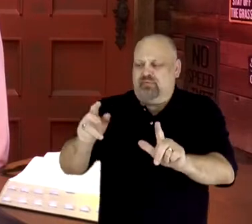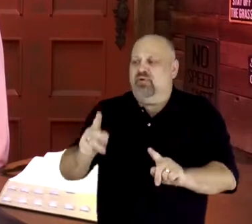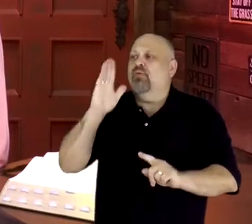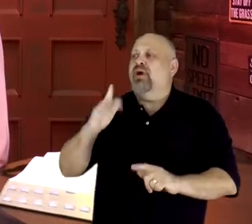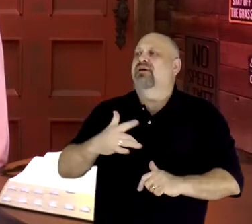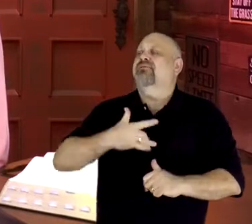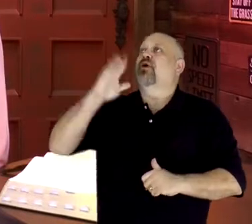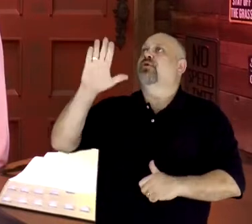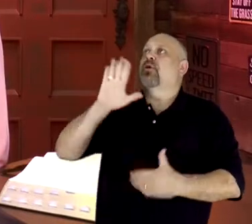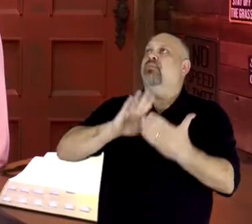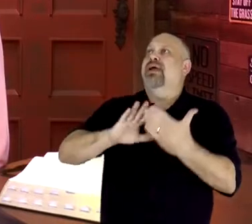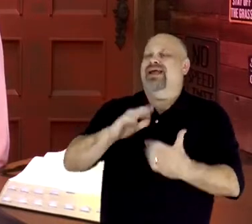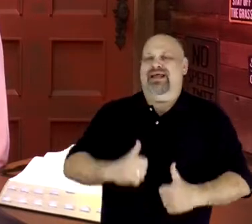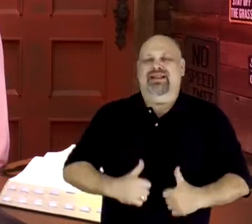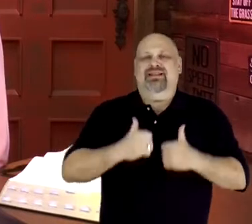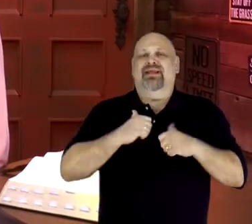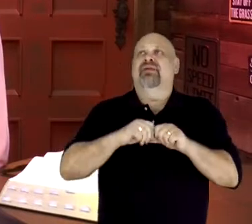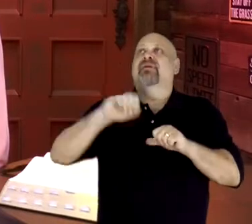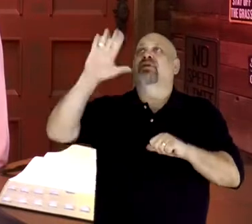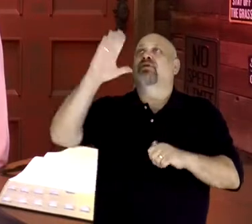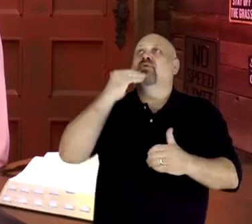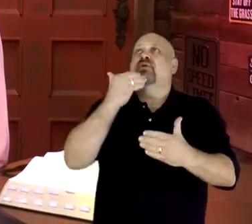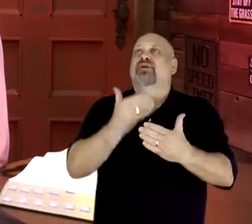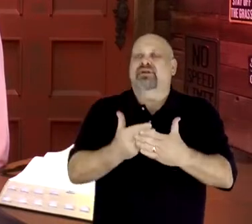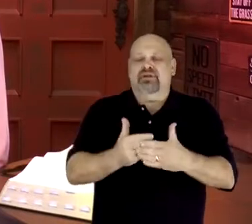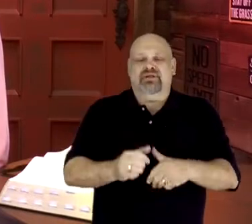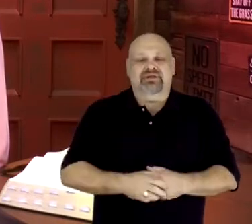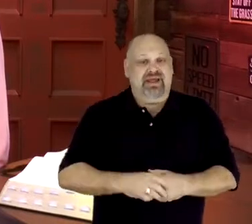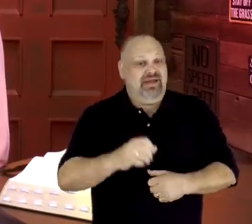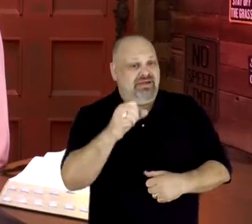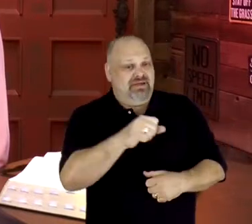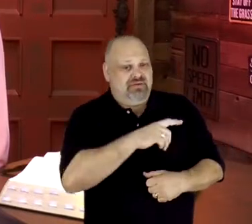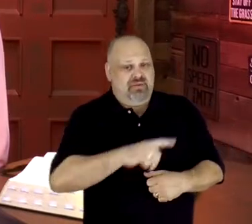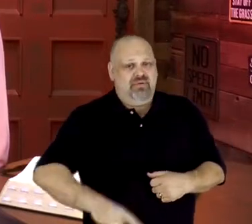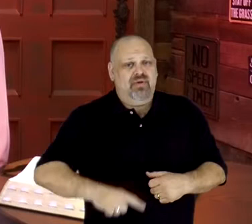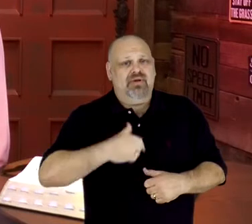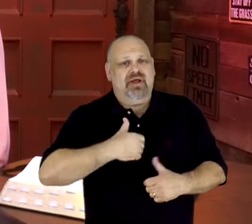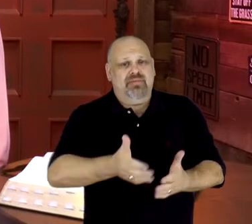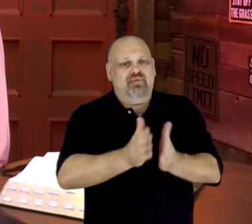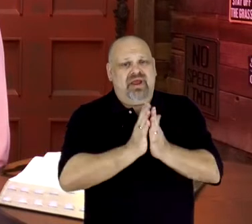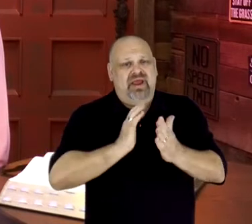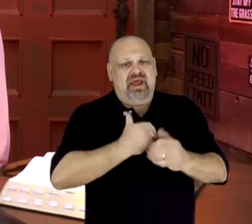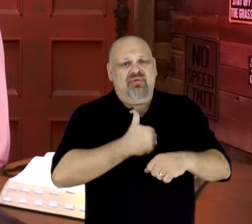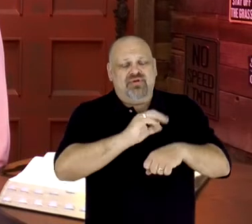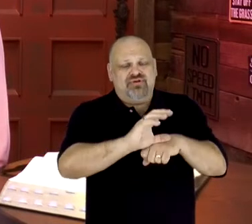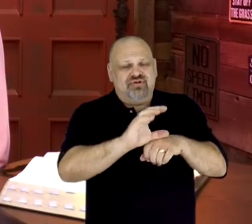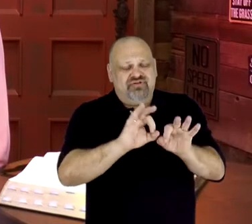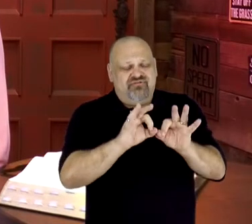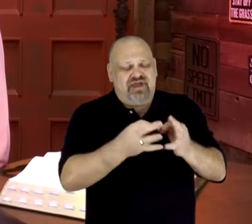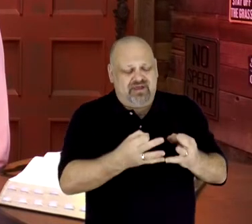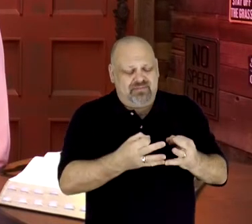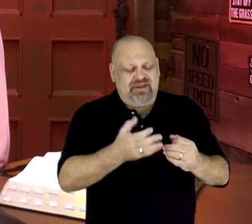feel Your presence and abide in Your goodness. Yes, and Lord I pray for our church family.